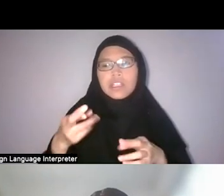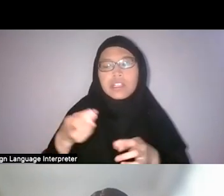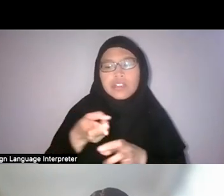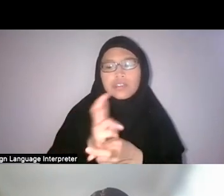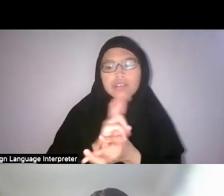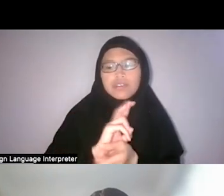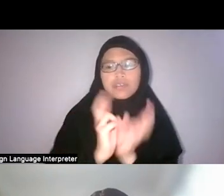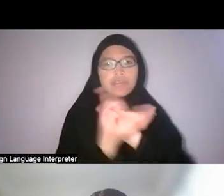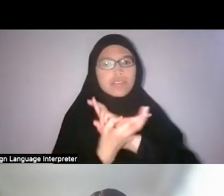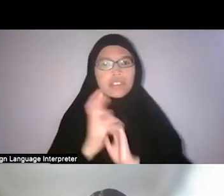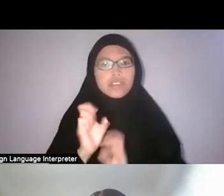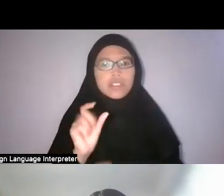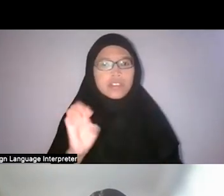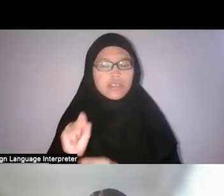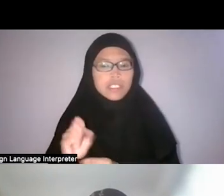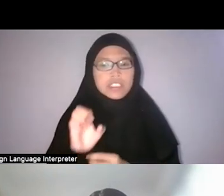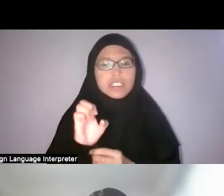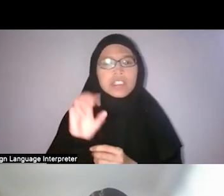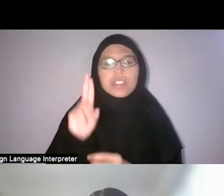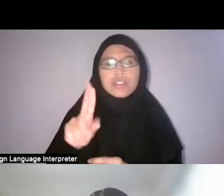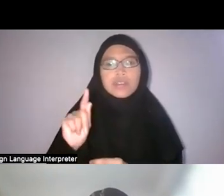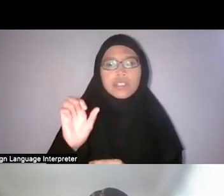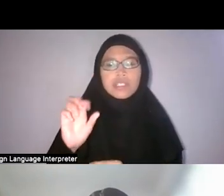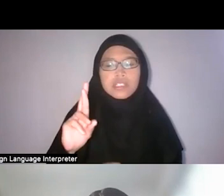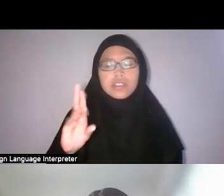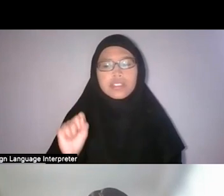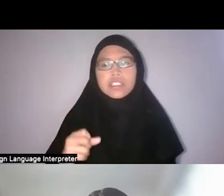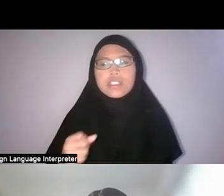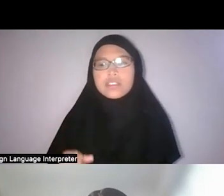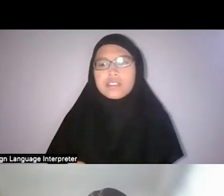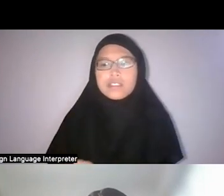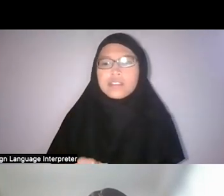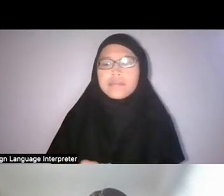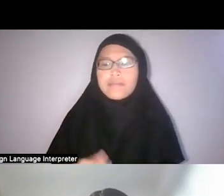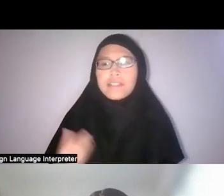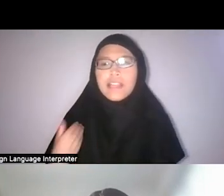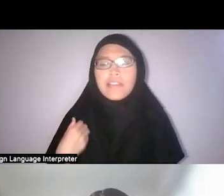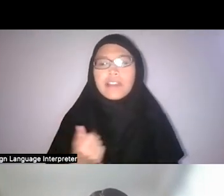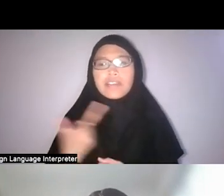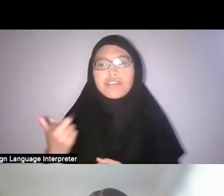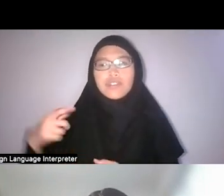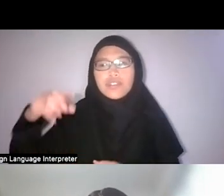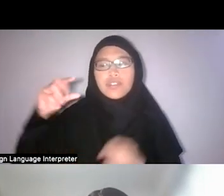Yeah, so I’ve quite a bit of quotation, so bear with me. I would quote… I’m quoting from him, where he said that: